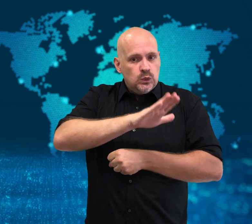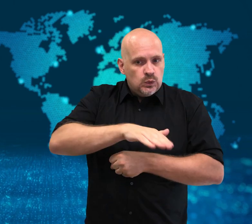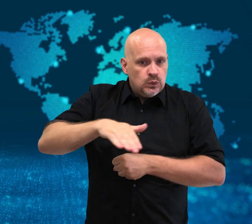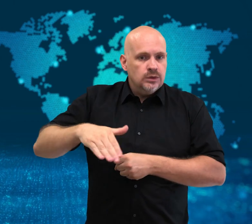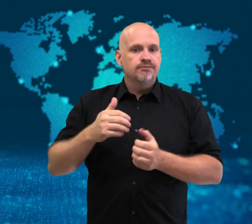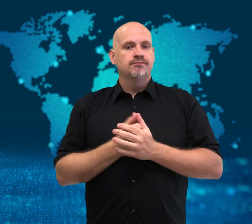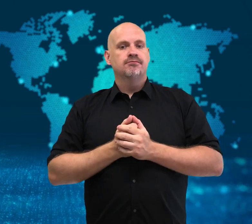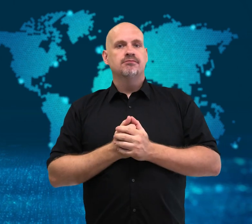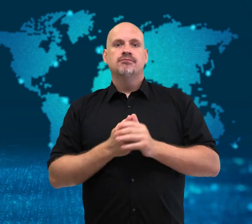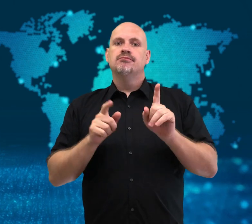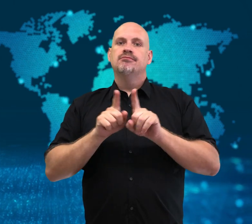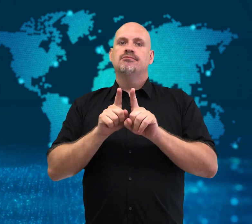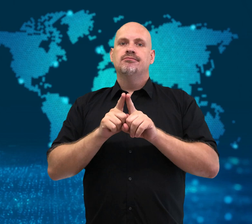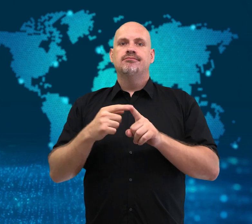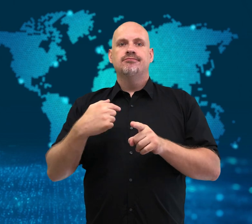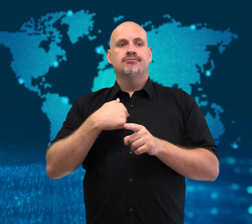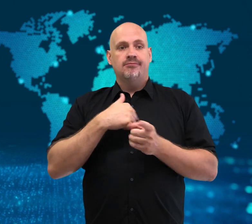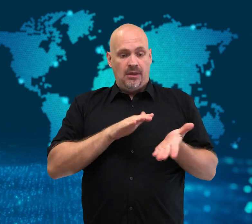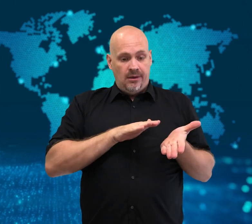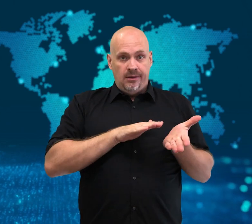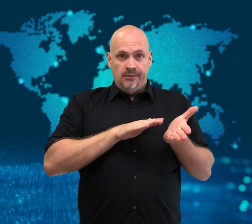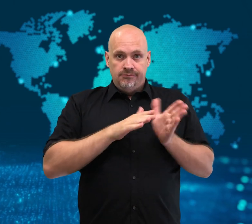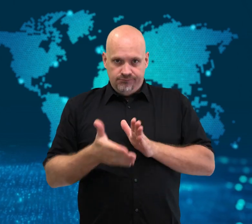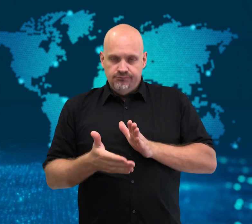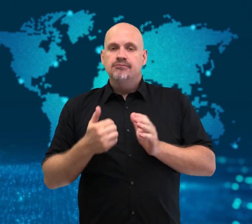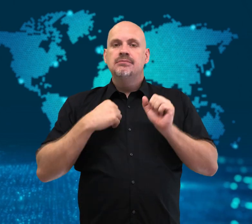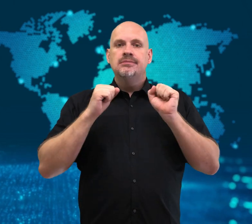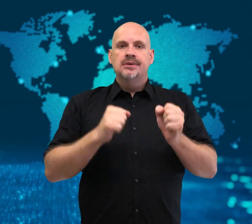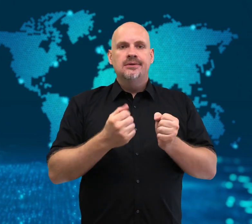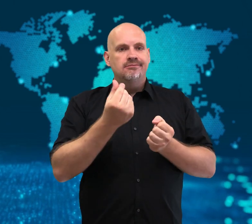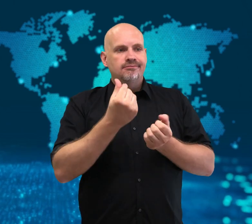claim inheritance rights,